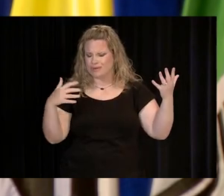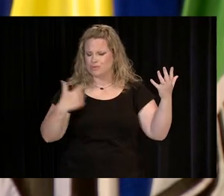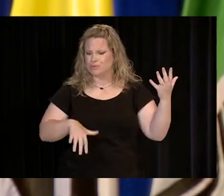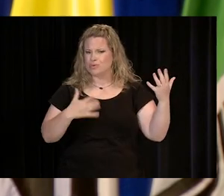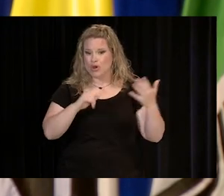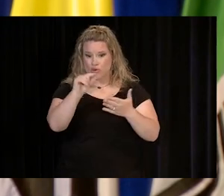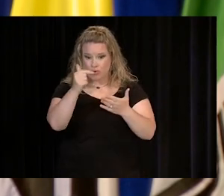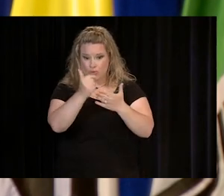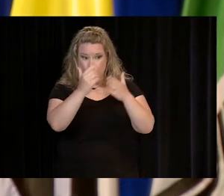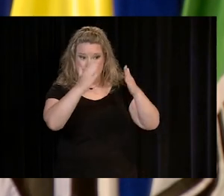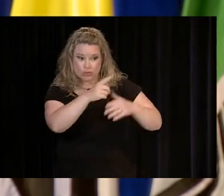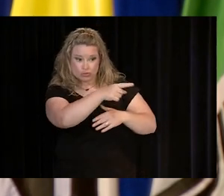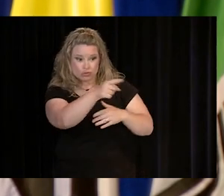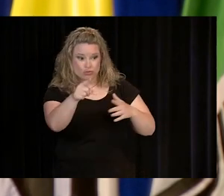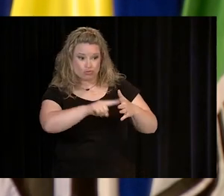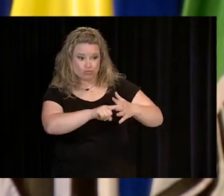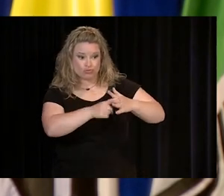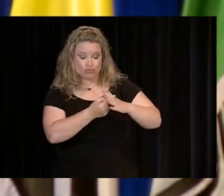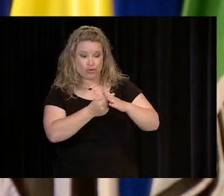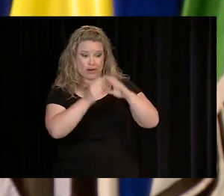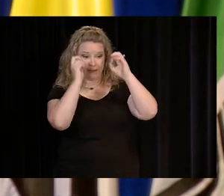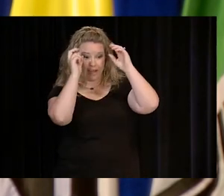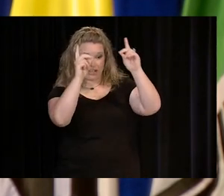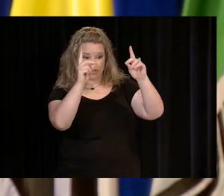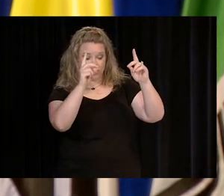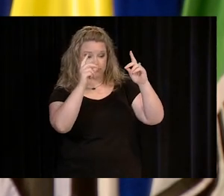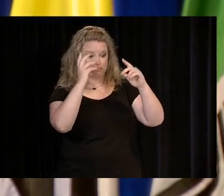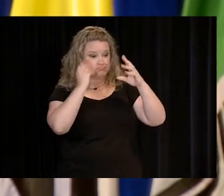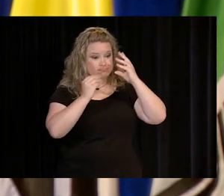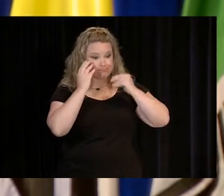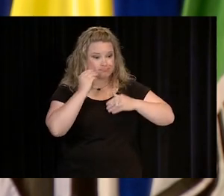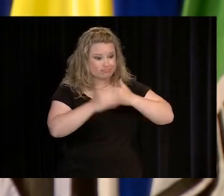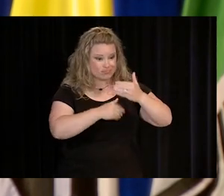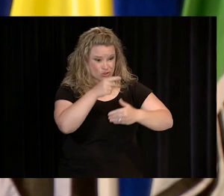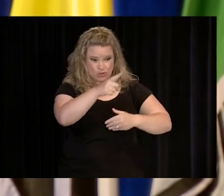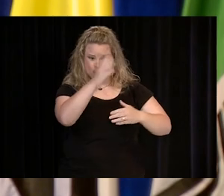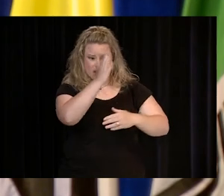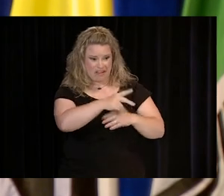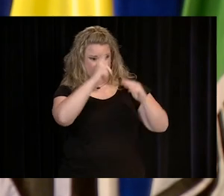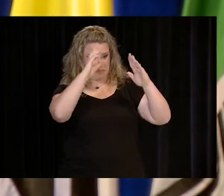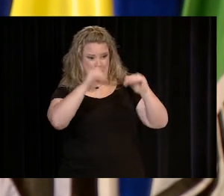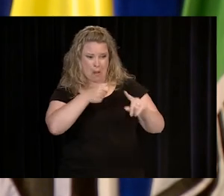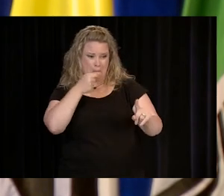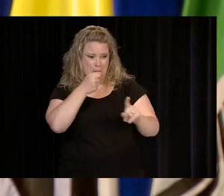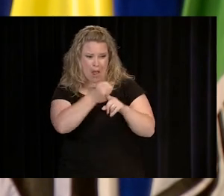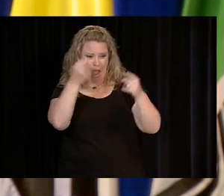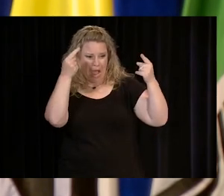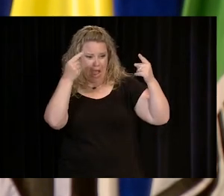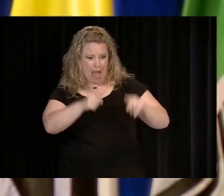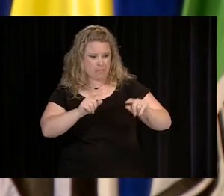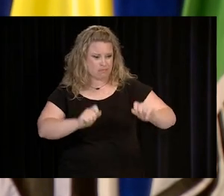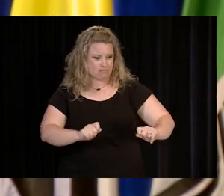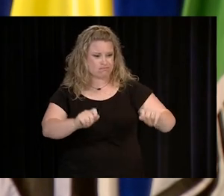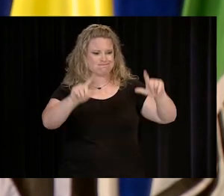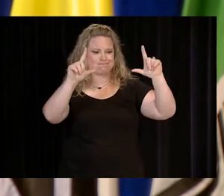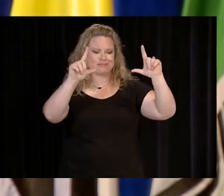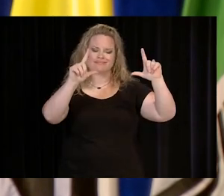GRADUATES, WHEN YOU STARTED YOUR EDUCATIONAL JOURNEY WITH US, I KNOW YOU NEVER EXPECTED THIS EVENT TO TAKE PLACE VIRTUALLY.